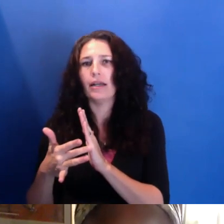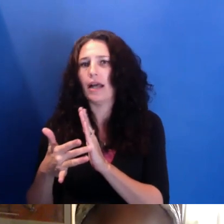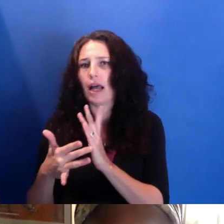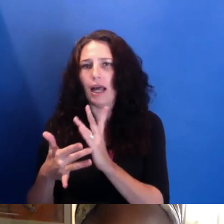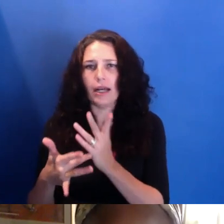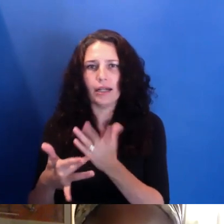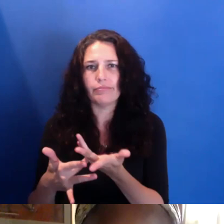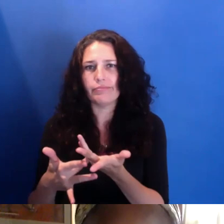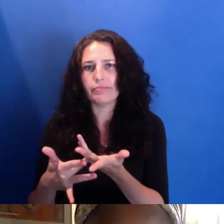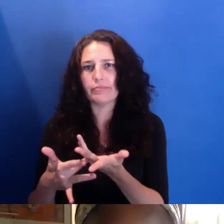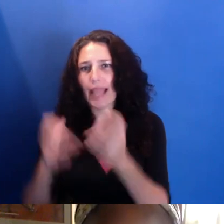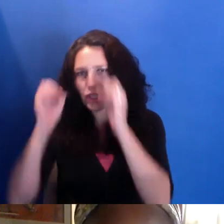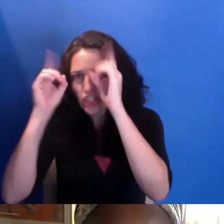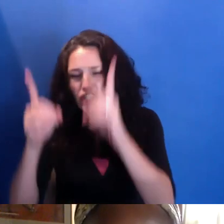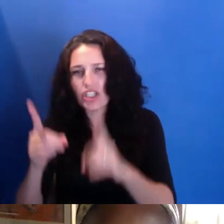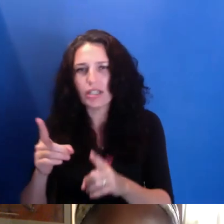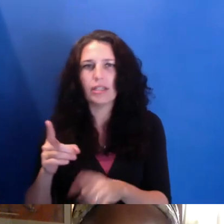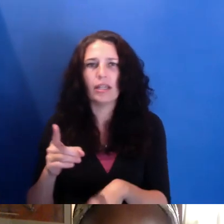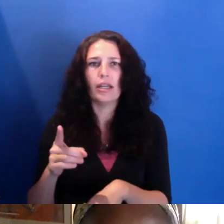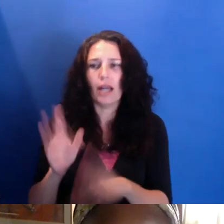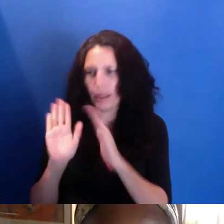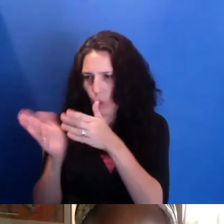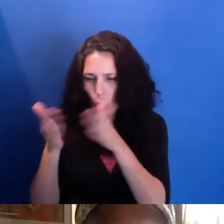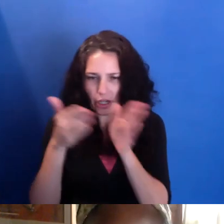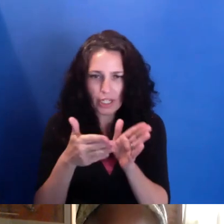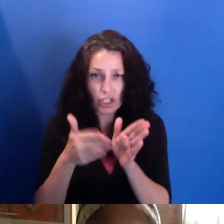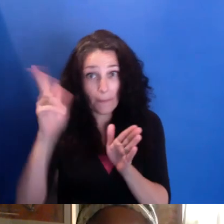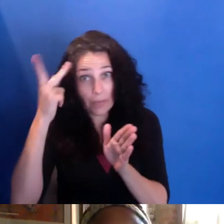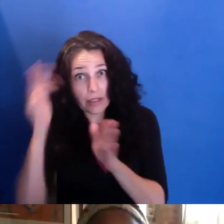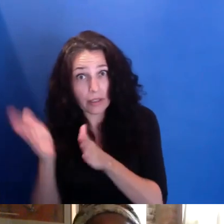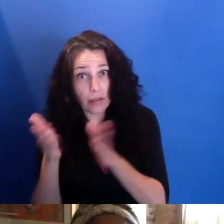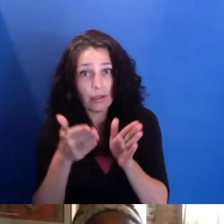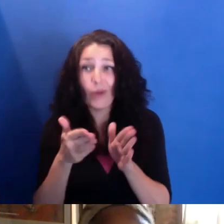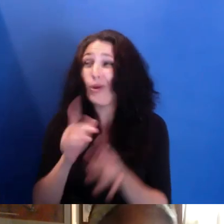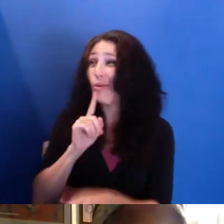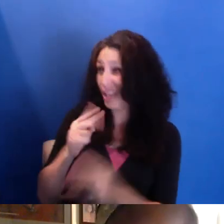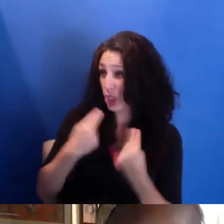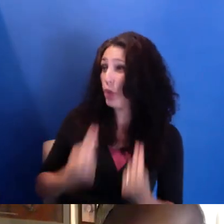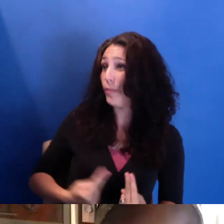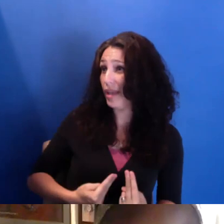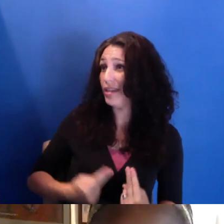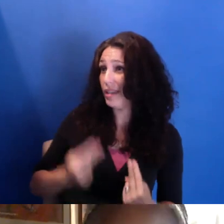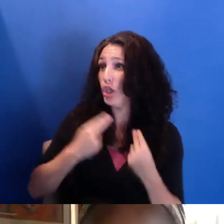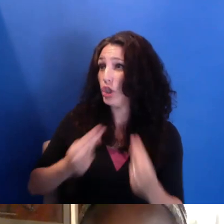Political, social orientation, yeah, human orientation, yes. Right.